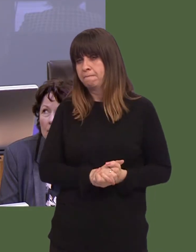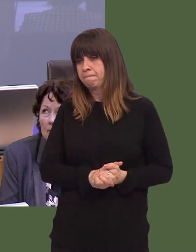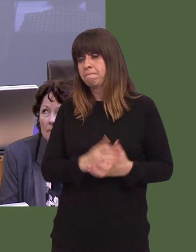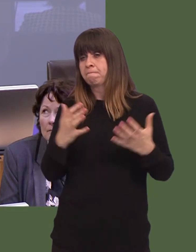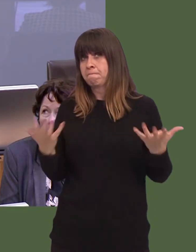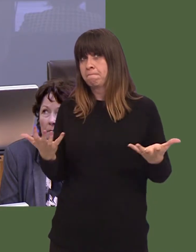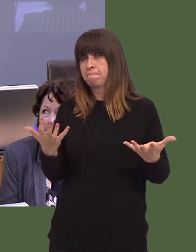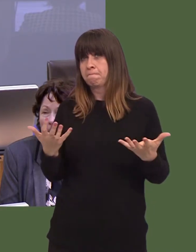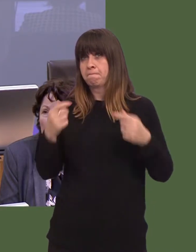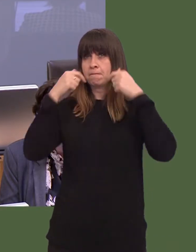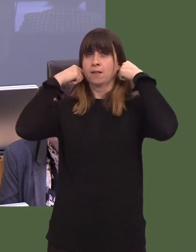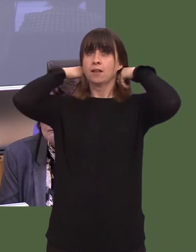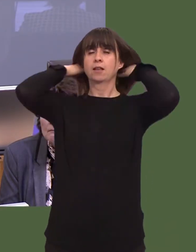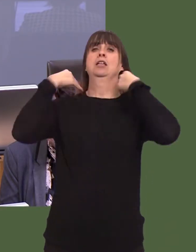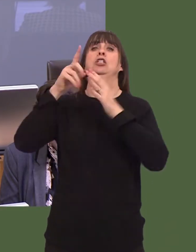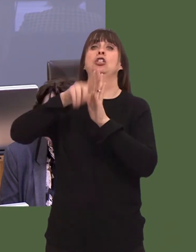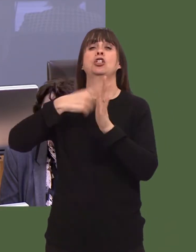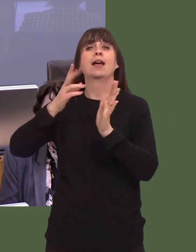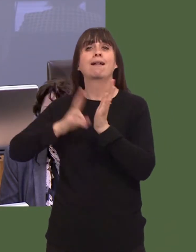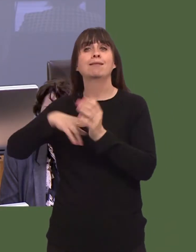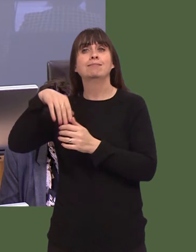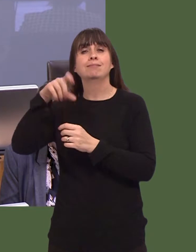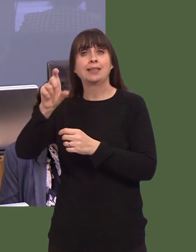the Joint Ministerial Committee system could be strengthened.